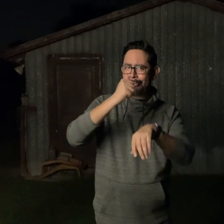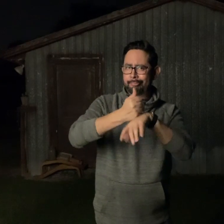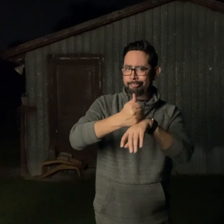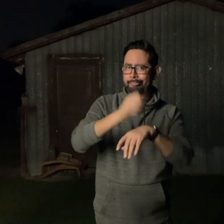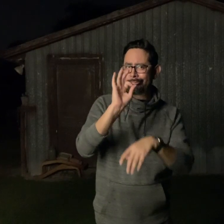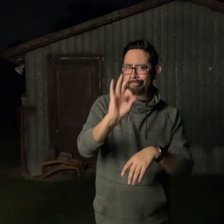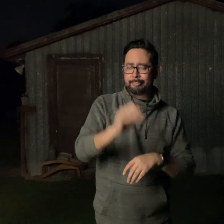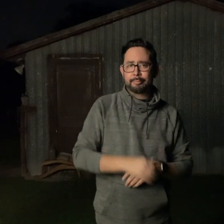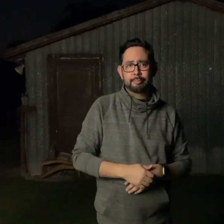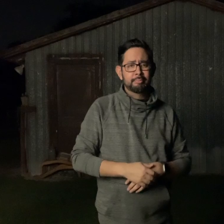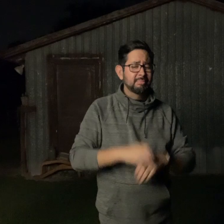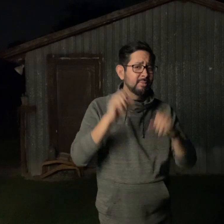So, it's important to have a good tripod.